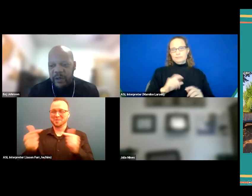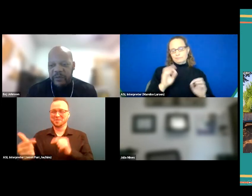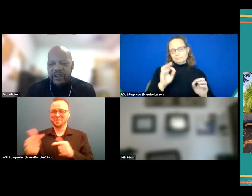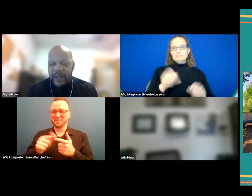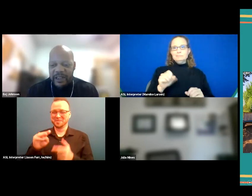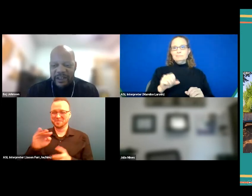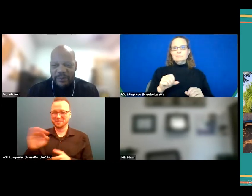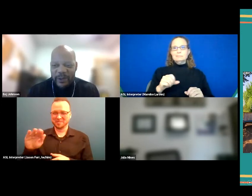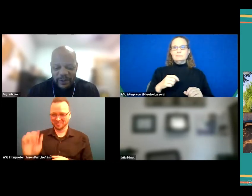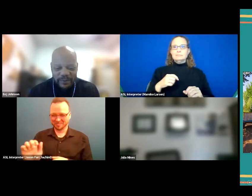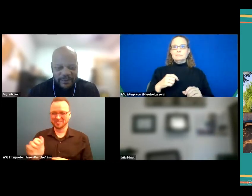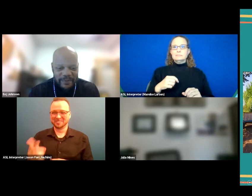I'm gonna finish my ED's computer.